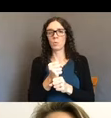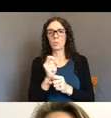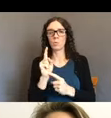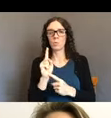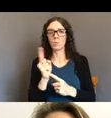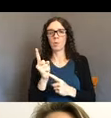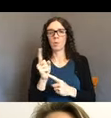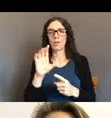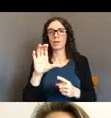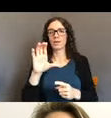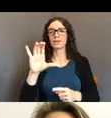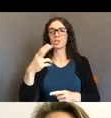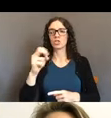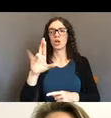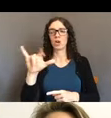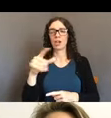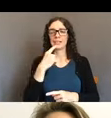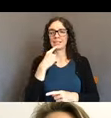I believe we may need to change the setting